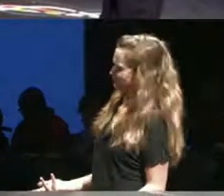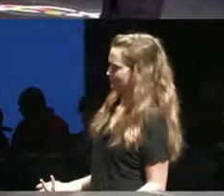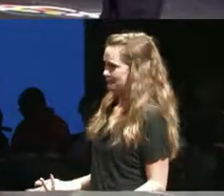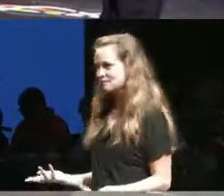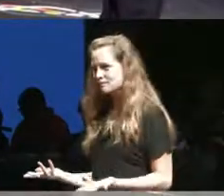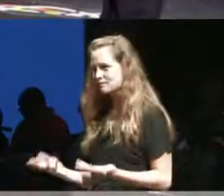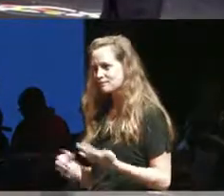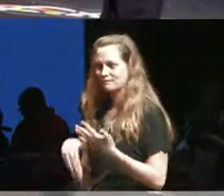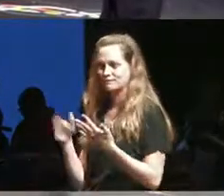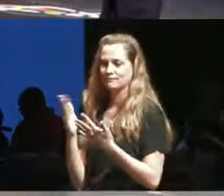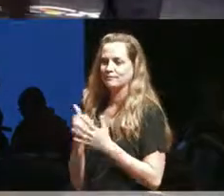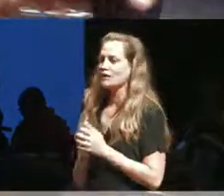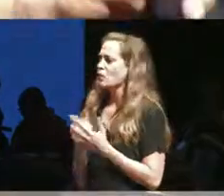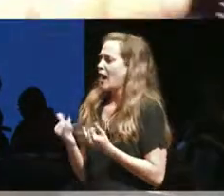intervene